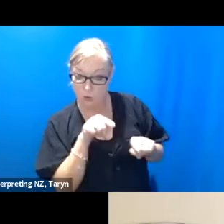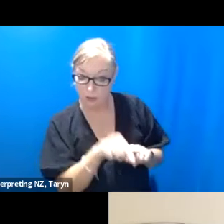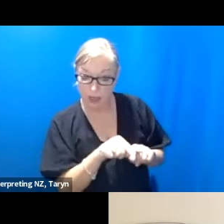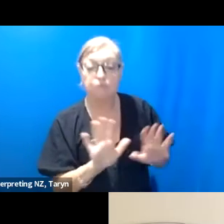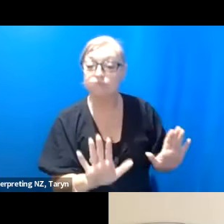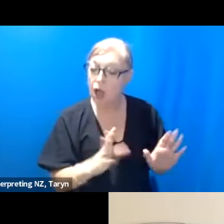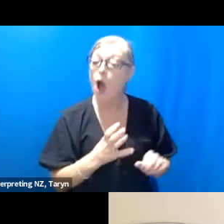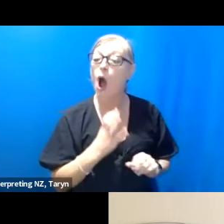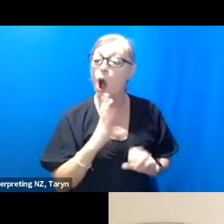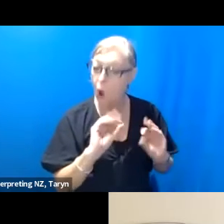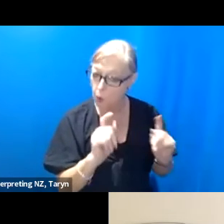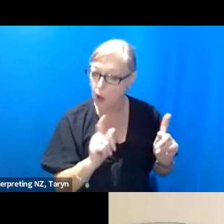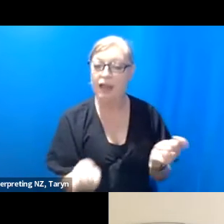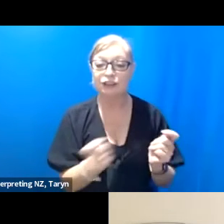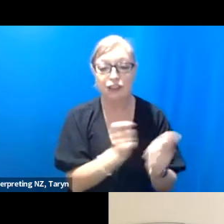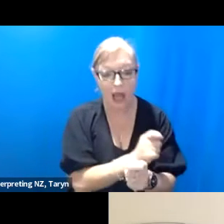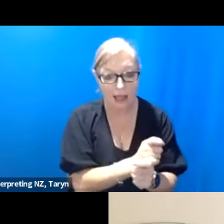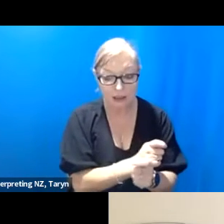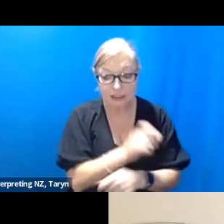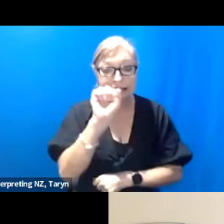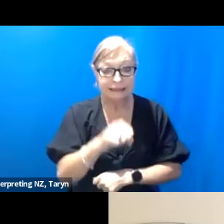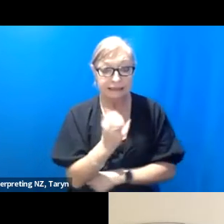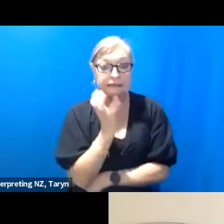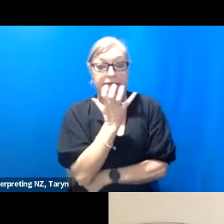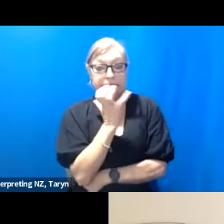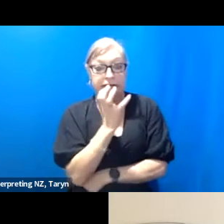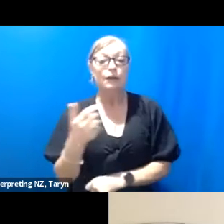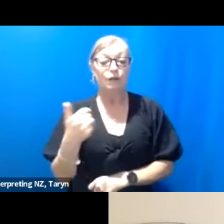we can change it and it's terrifying, let me say as a choreographer and a director,